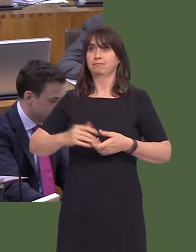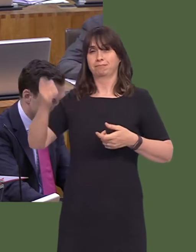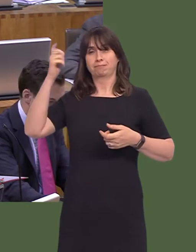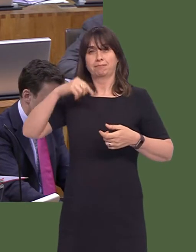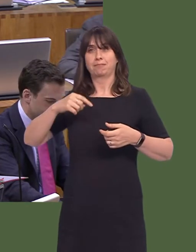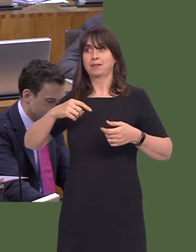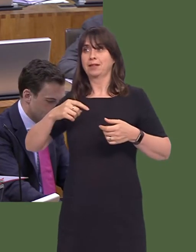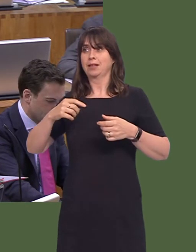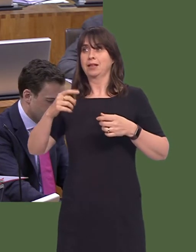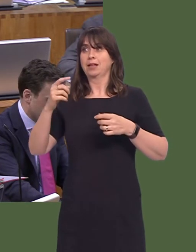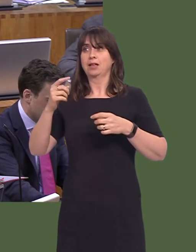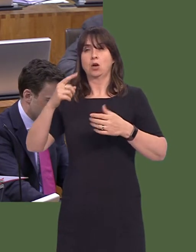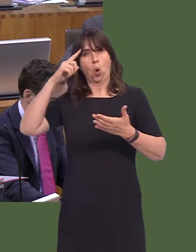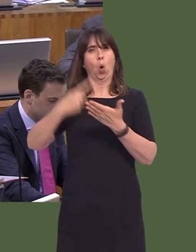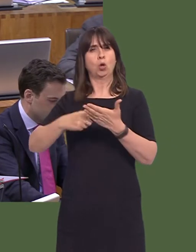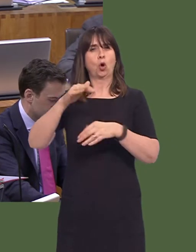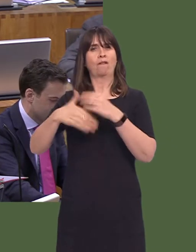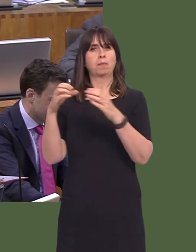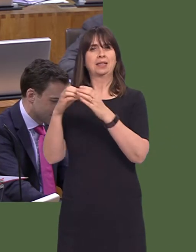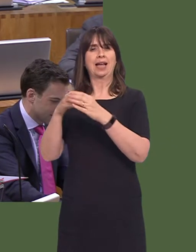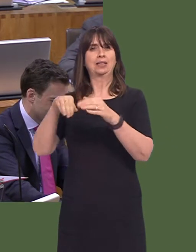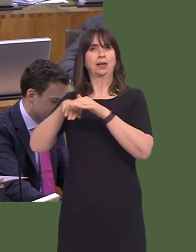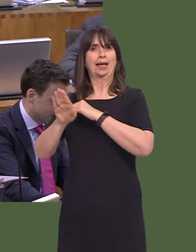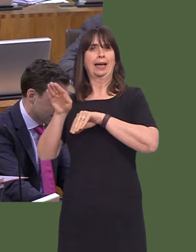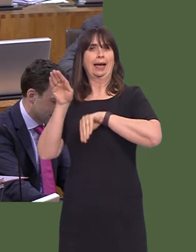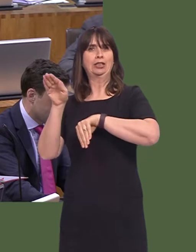originating in Egypt Order and the undersized whiting Order, and we used to debate them.